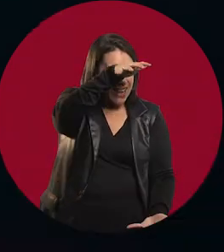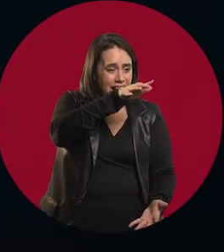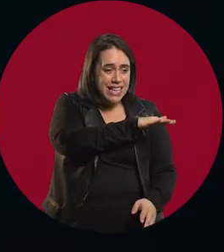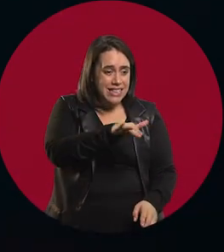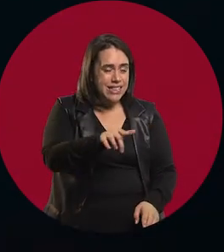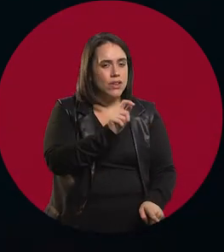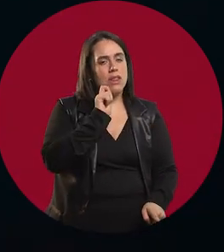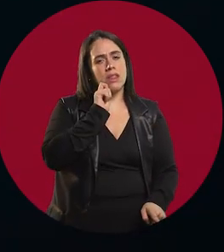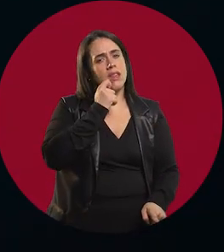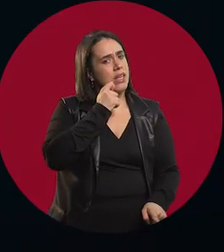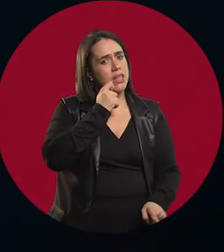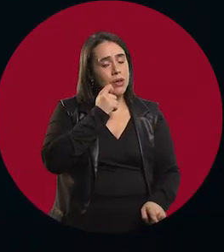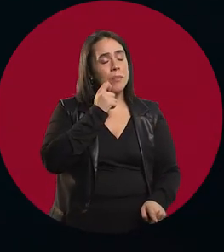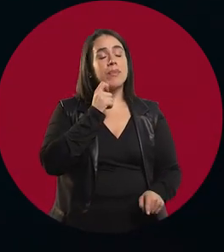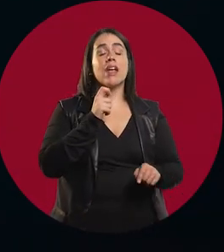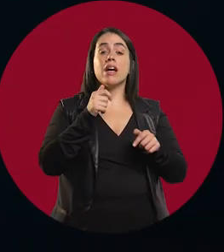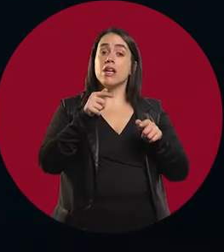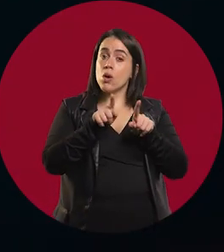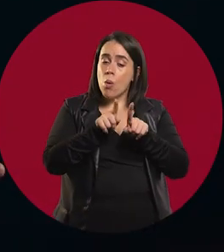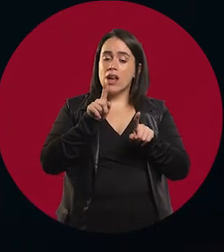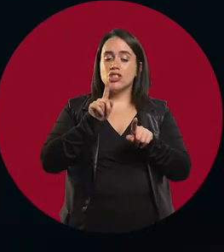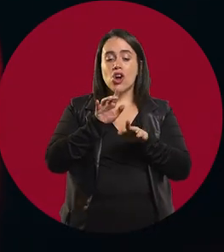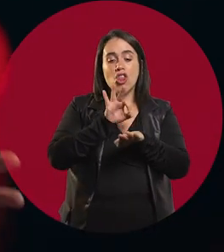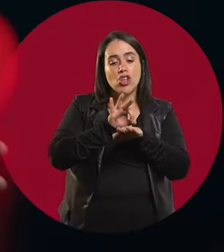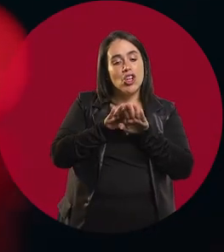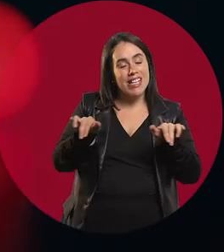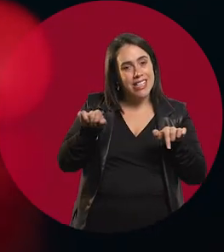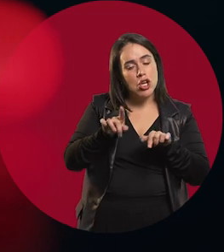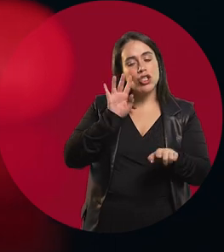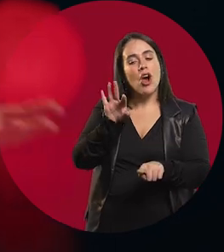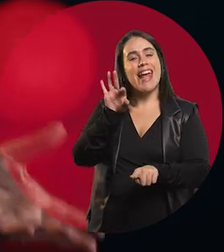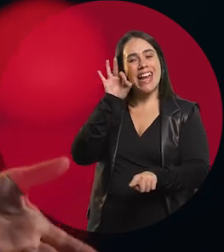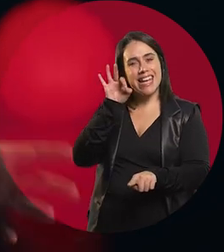That said, I chose internal pediatrics, where the children and adolescents are sick.